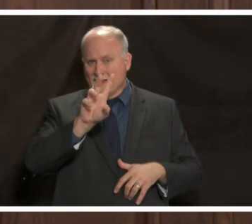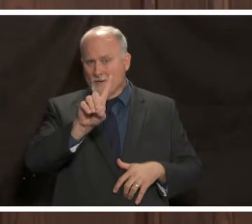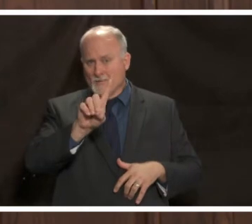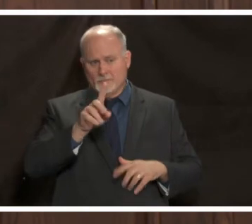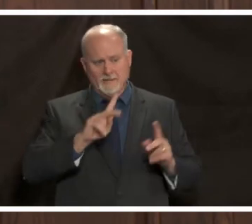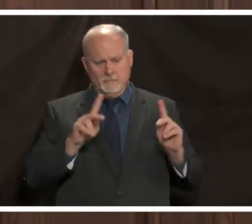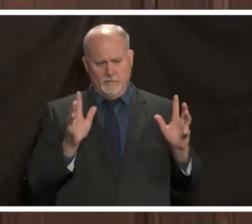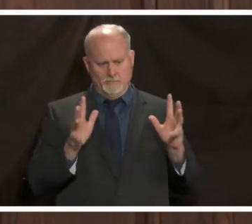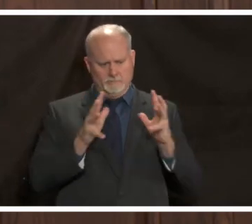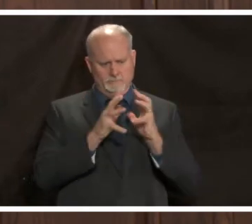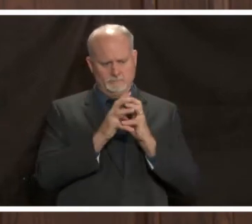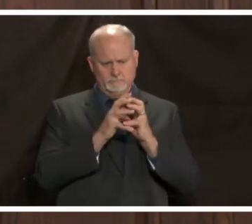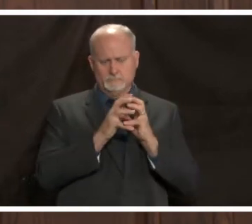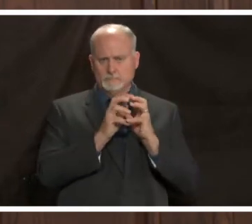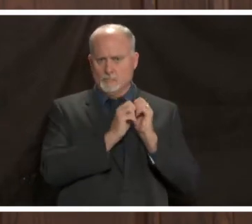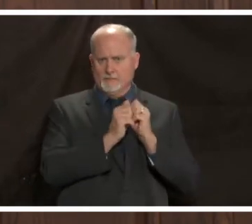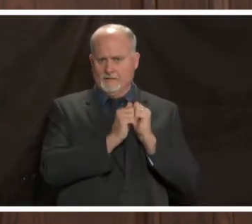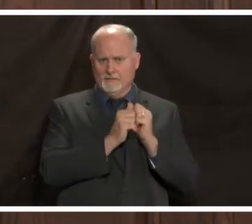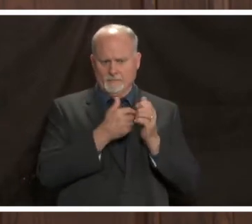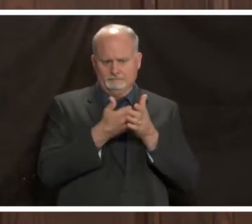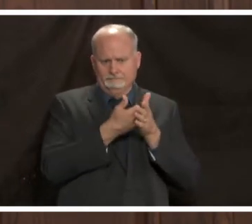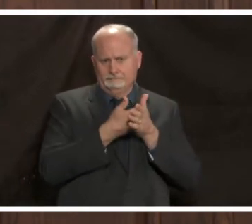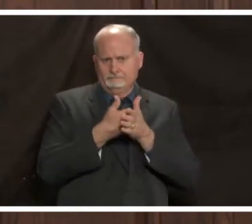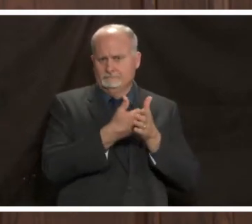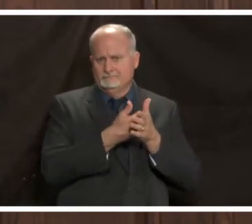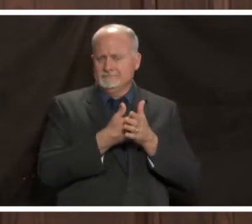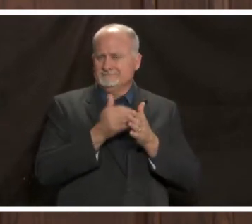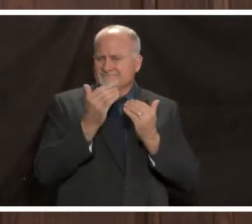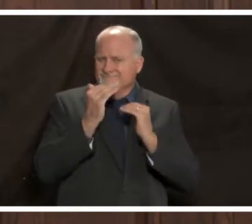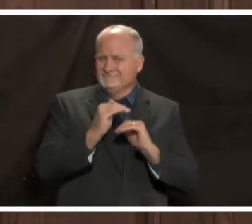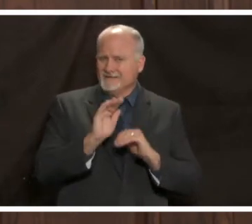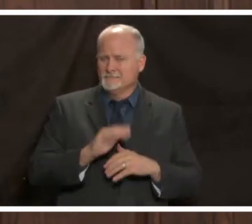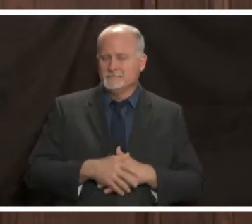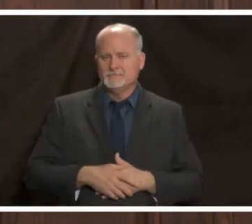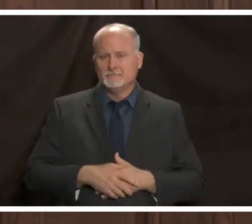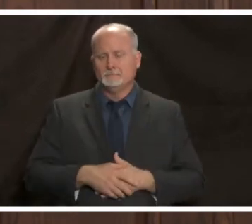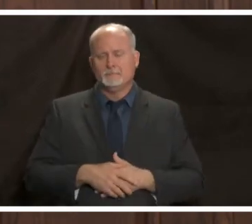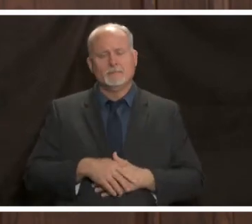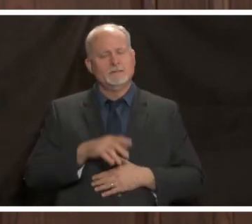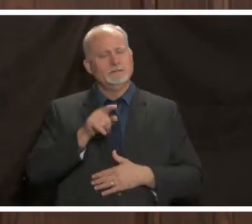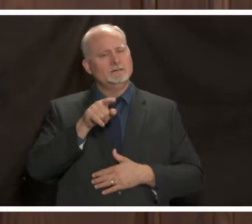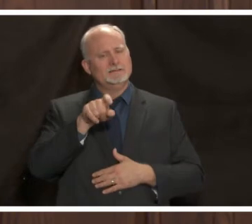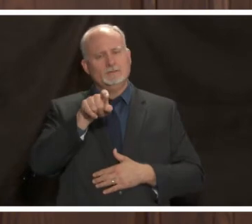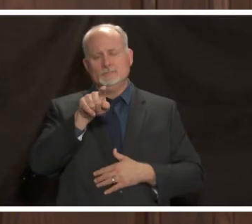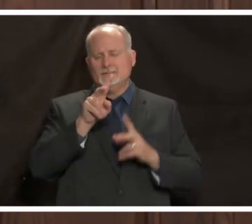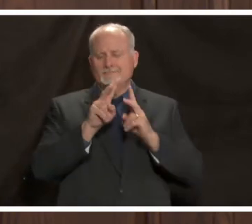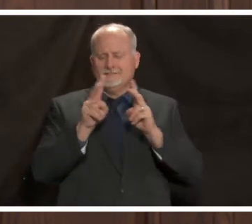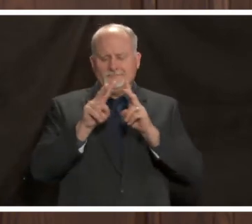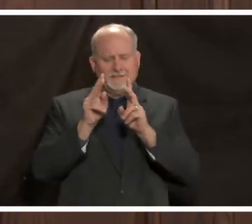closely congregated so we would need everybody to be very very careful about thinking about